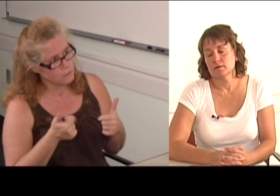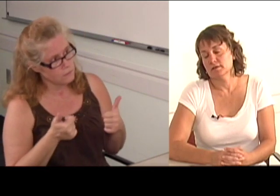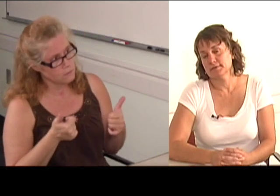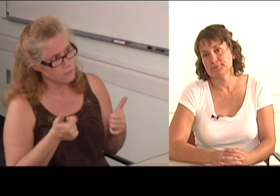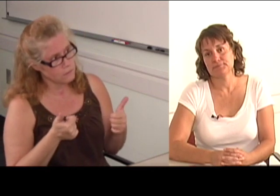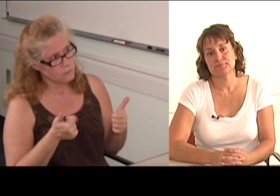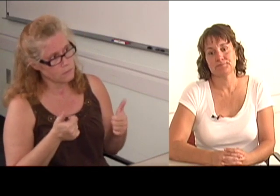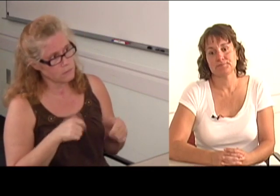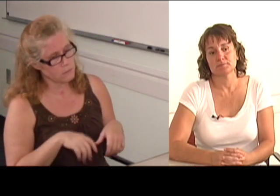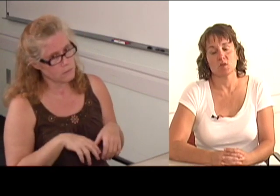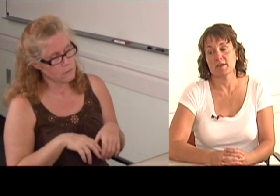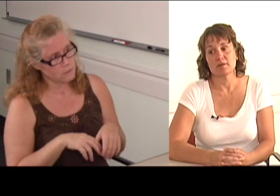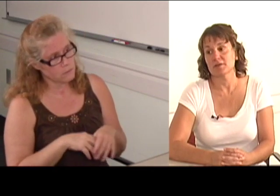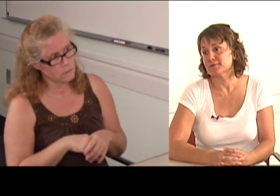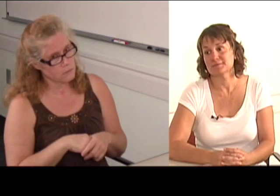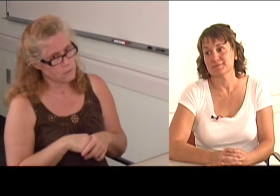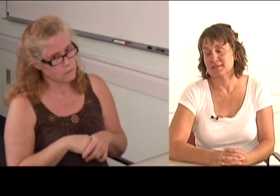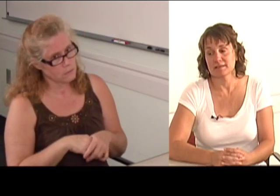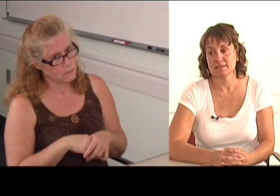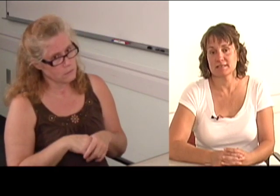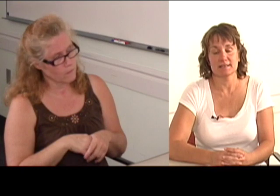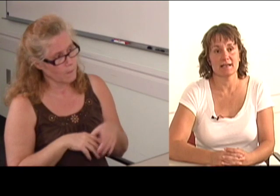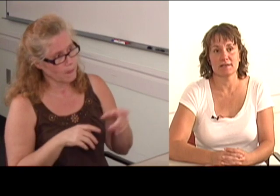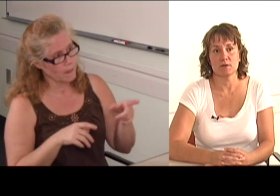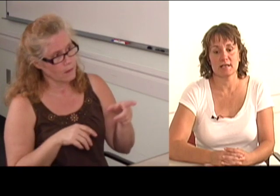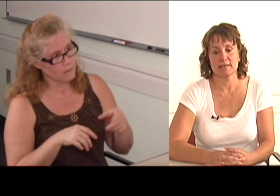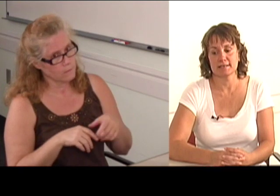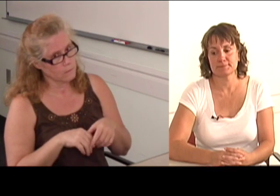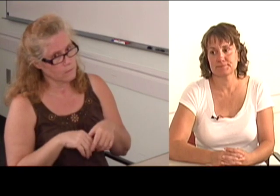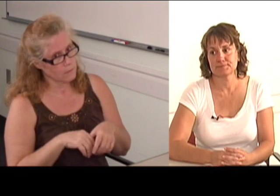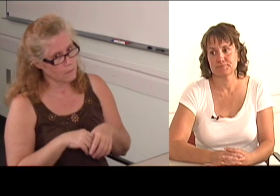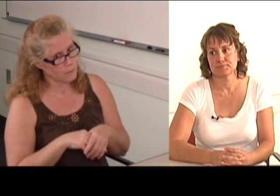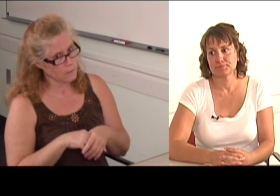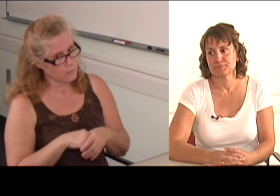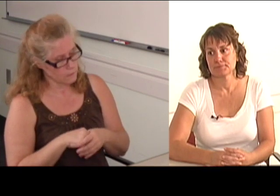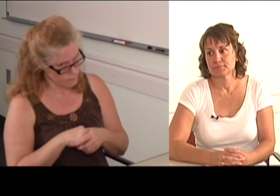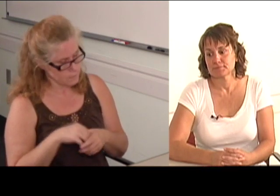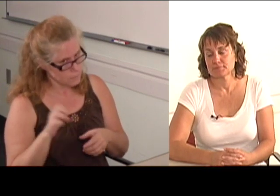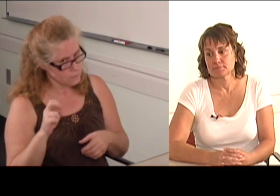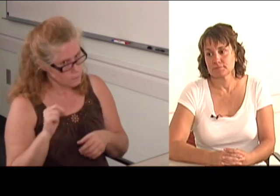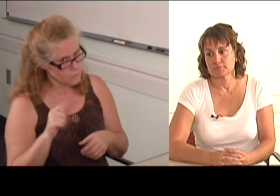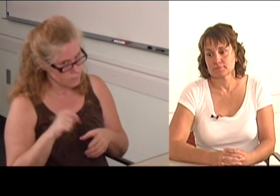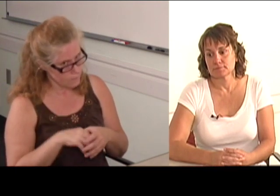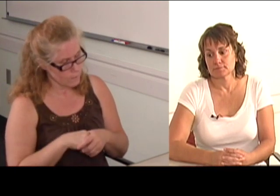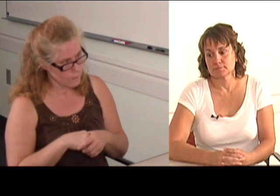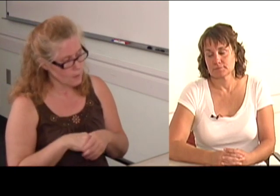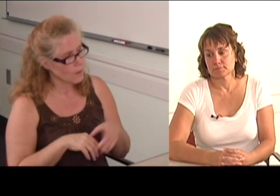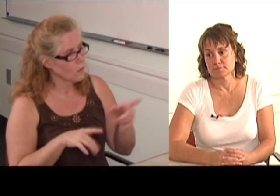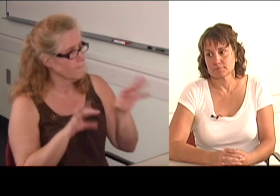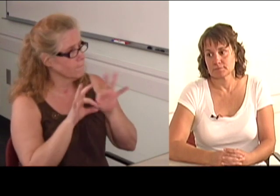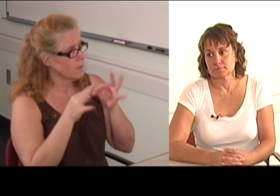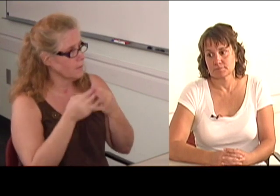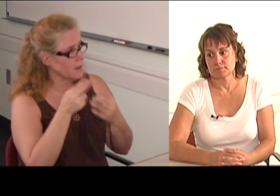Um, I don't know. He had no idea.